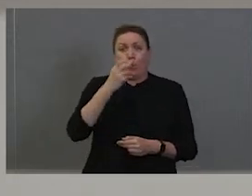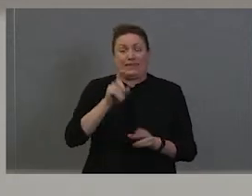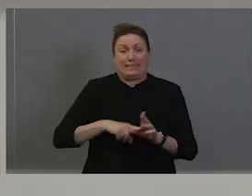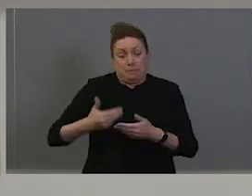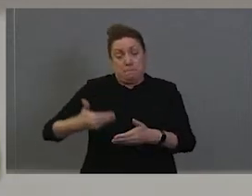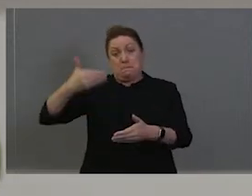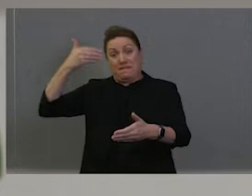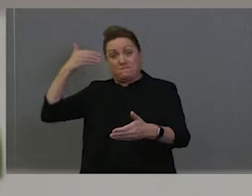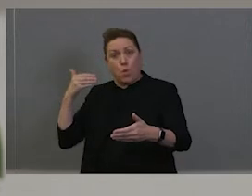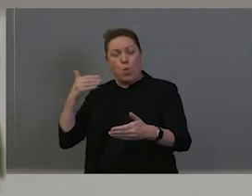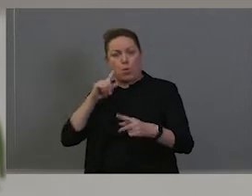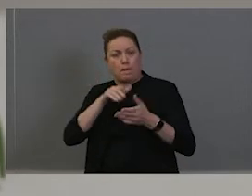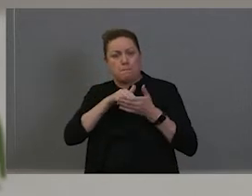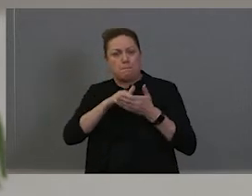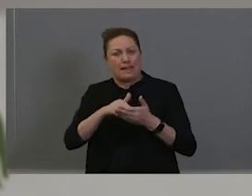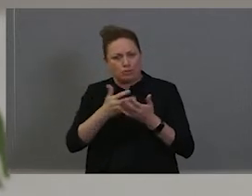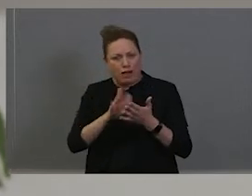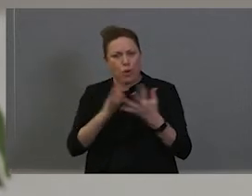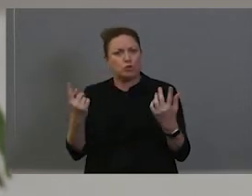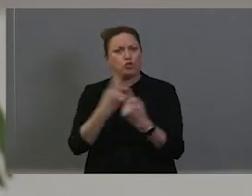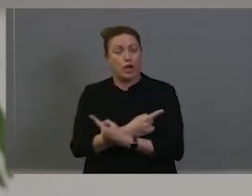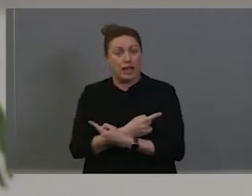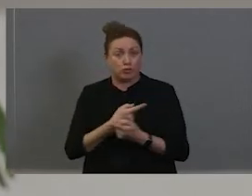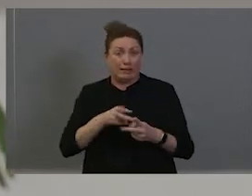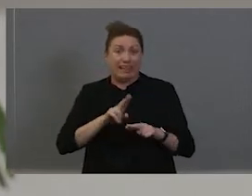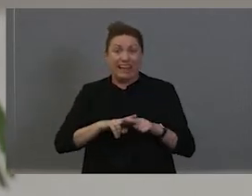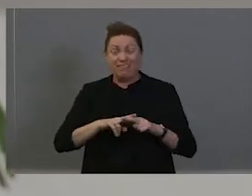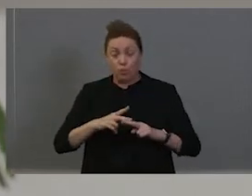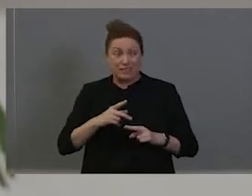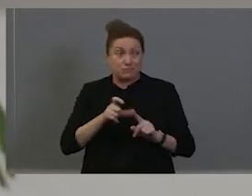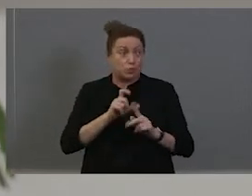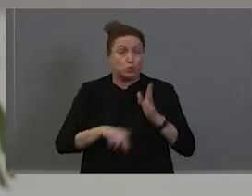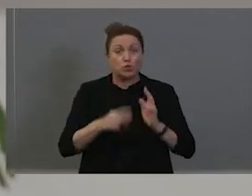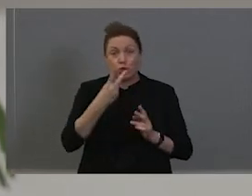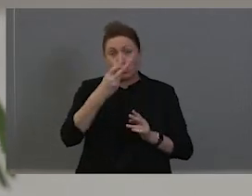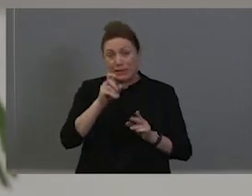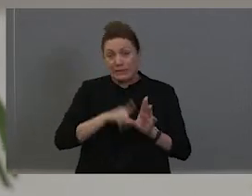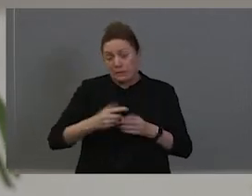of changed? And if we'd done it 20 years before, then would have been much different. Well, the clothes